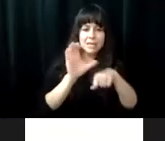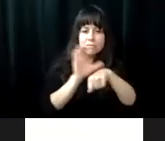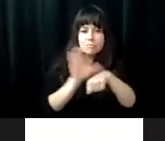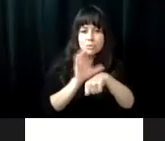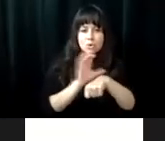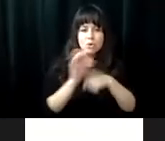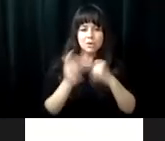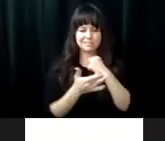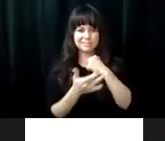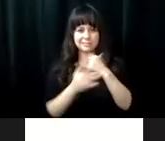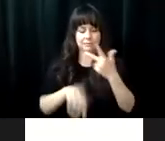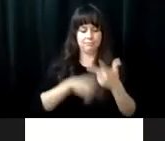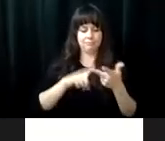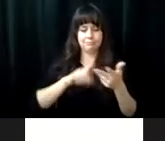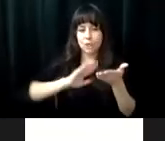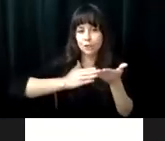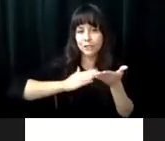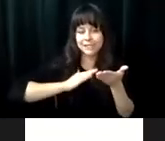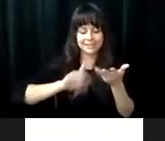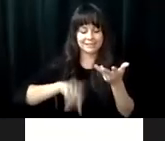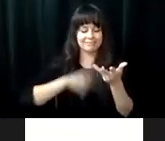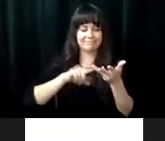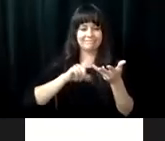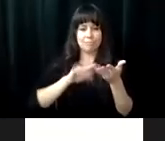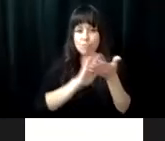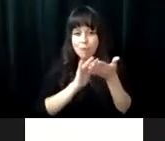all of the activities, such as O and M, and